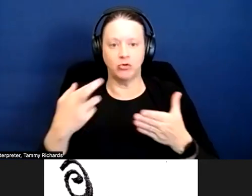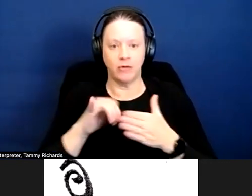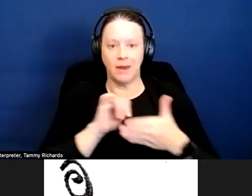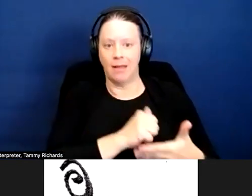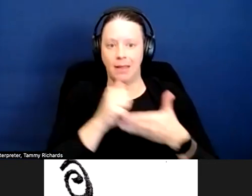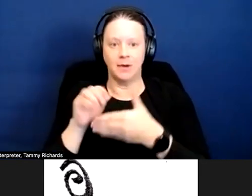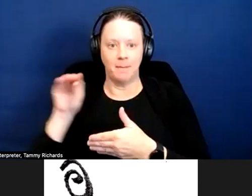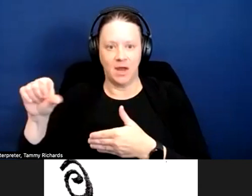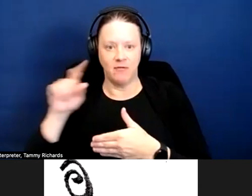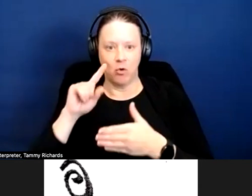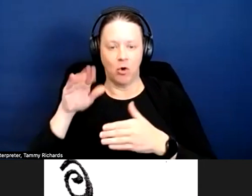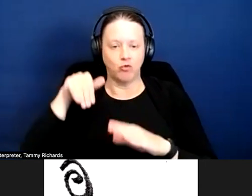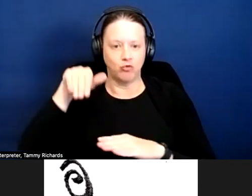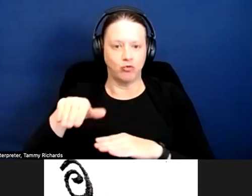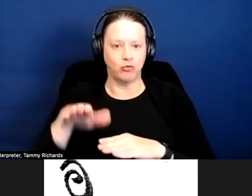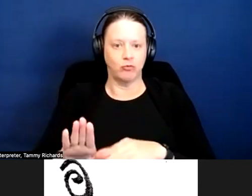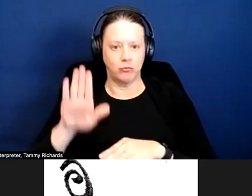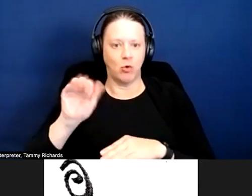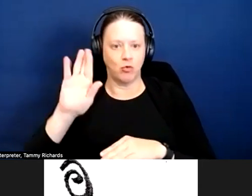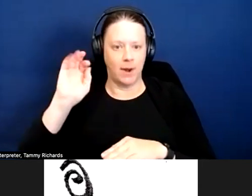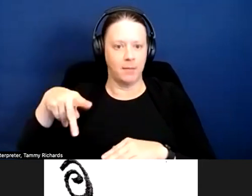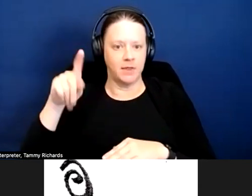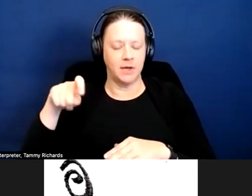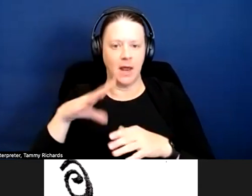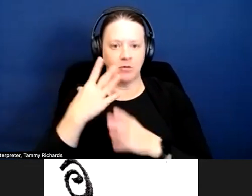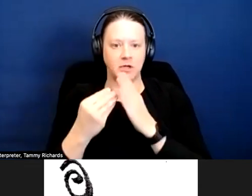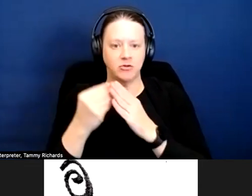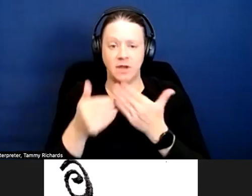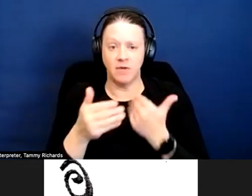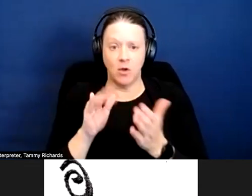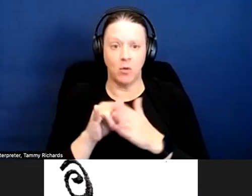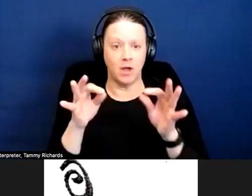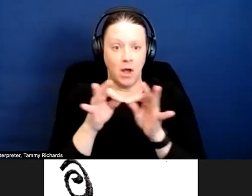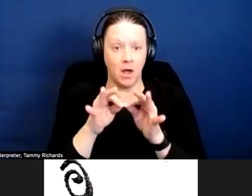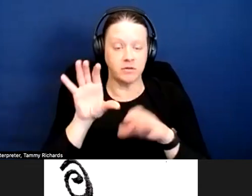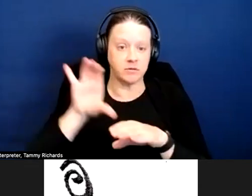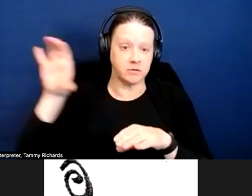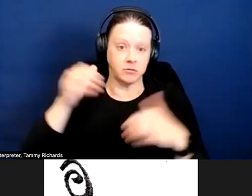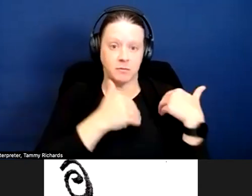So, even though the cost falls on tenants in private housing, that doesn't preclude